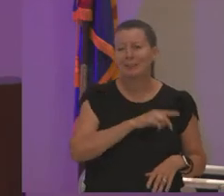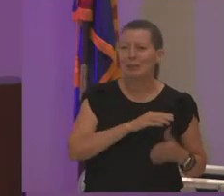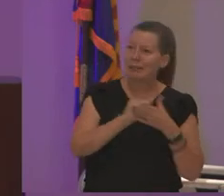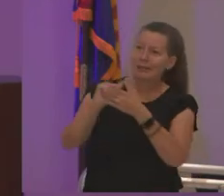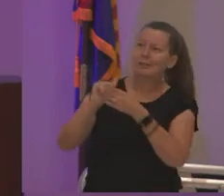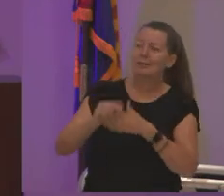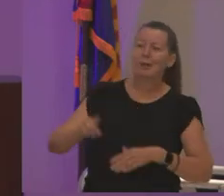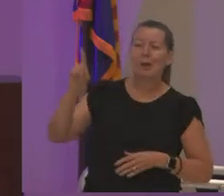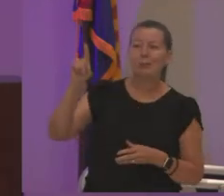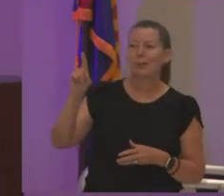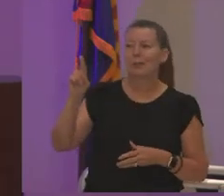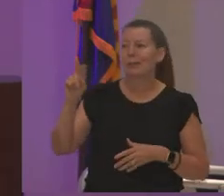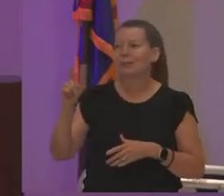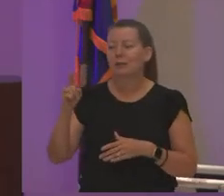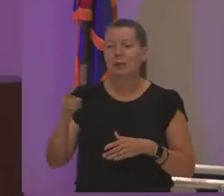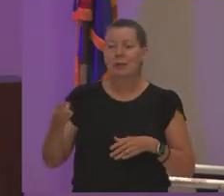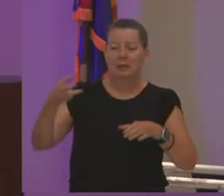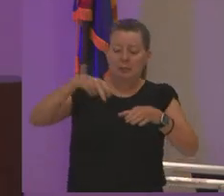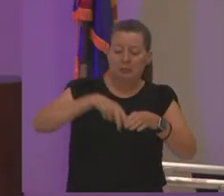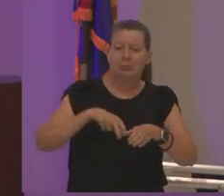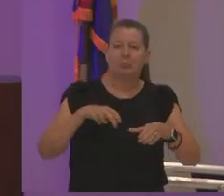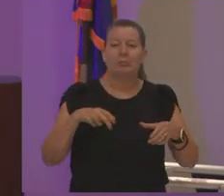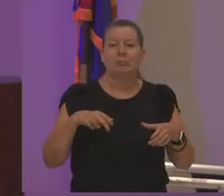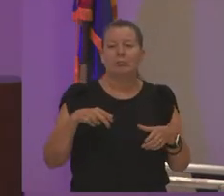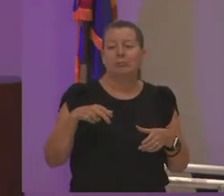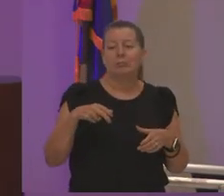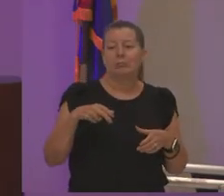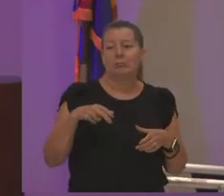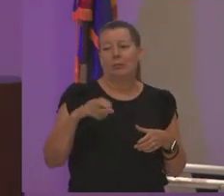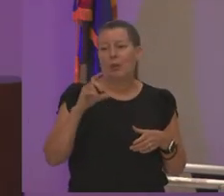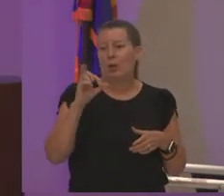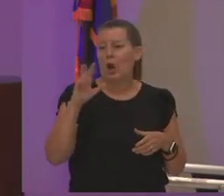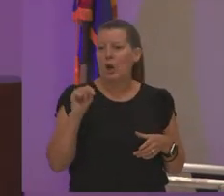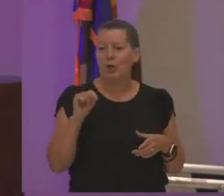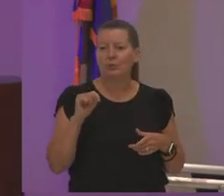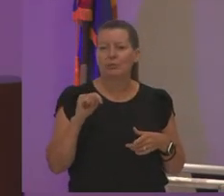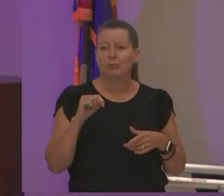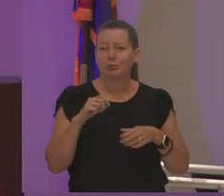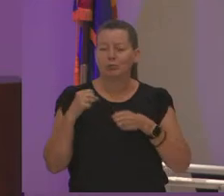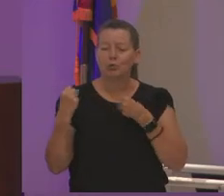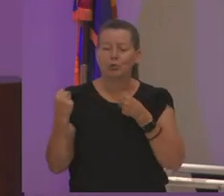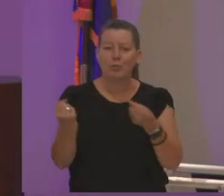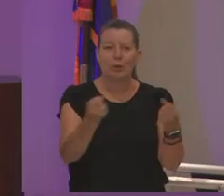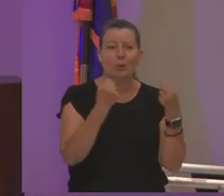cart and she takes me around and and what i saw was love right and that's my next theme is love